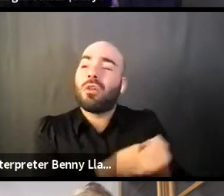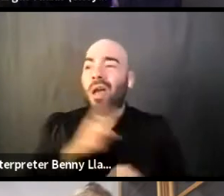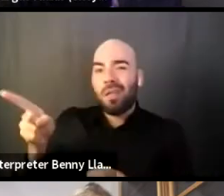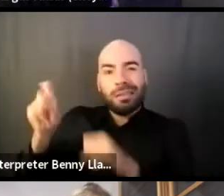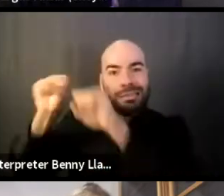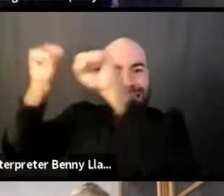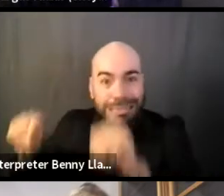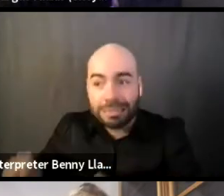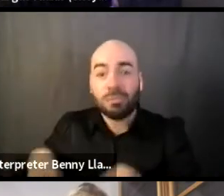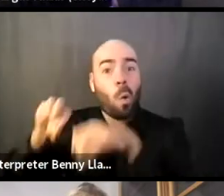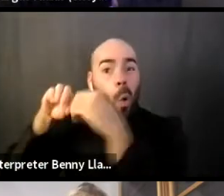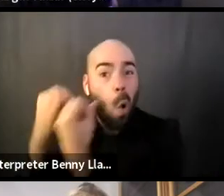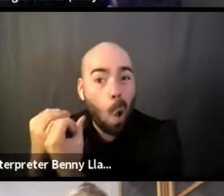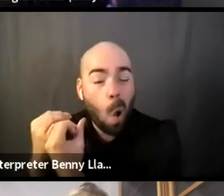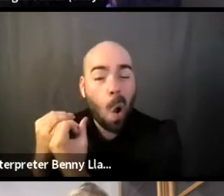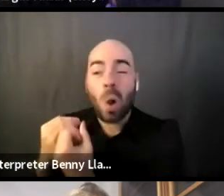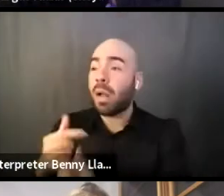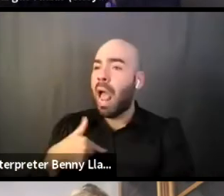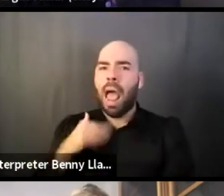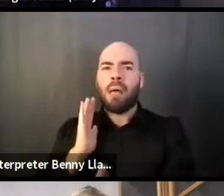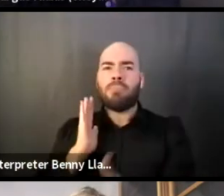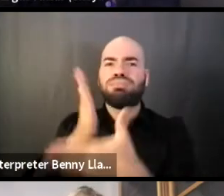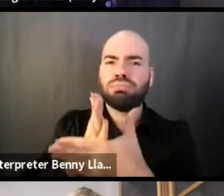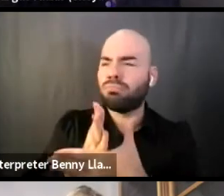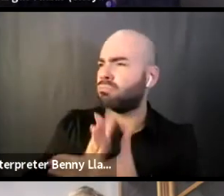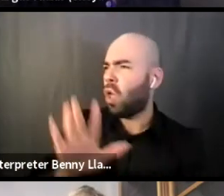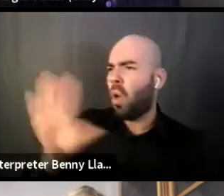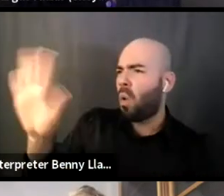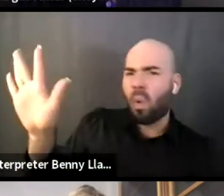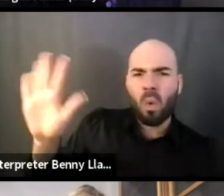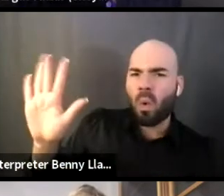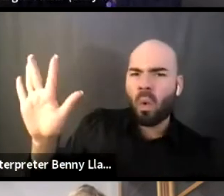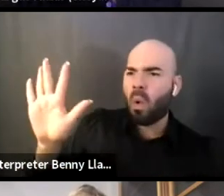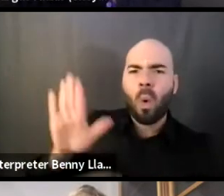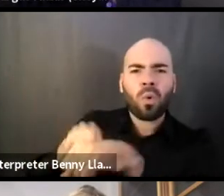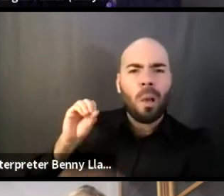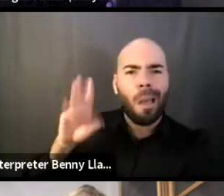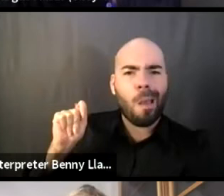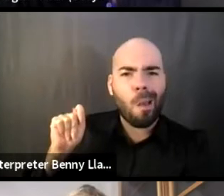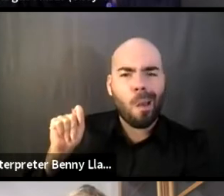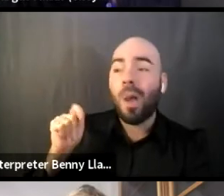and I'm gonna call you on that, just so you know. Like, yeah, we're collaborating together, thank you for this funding.